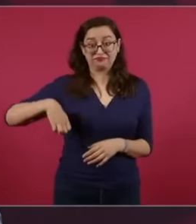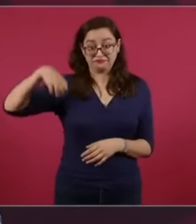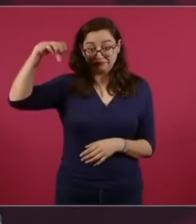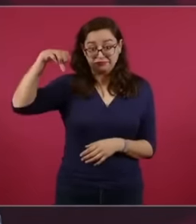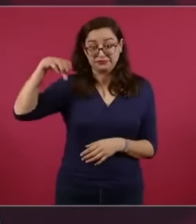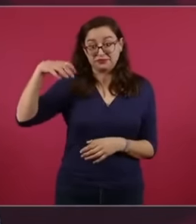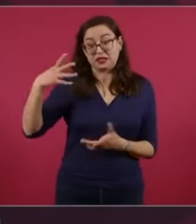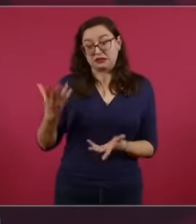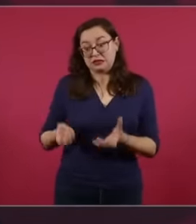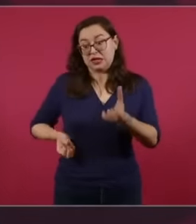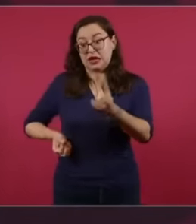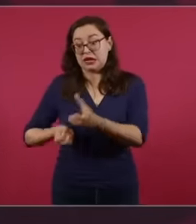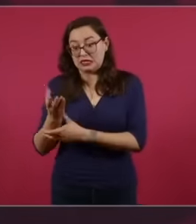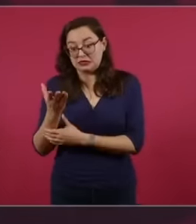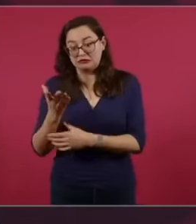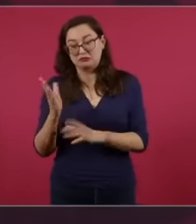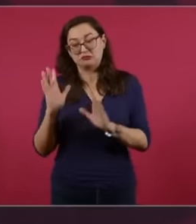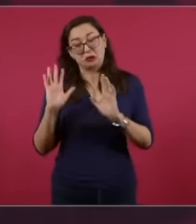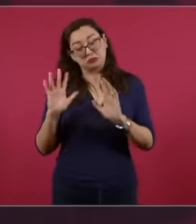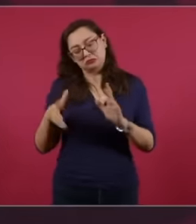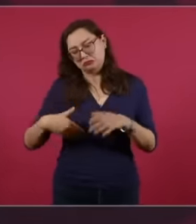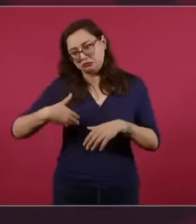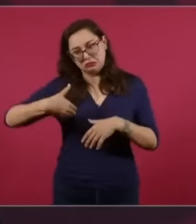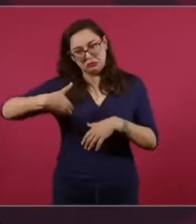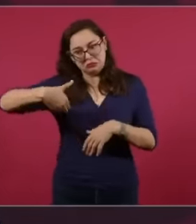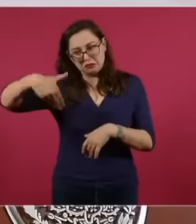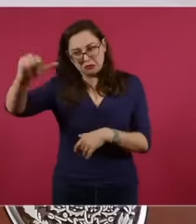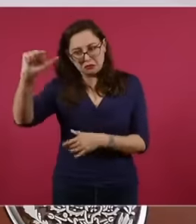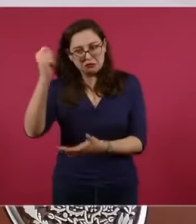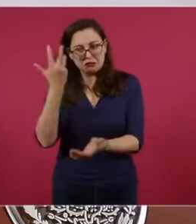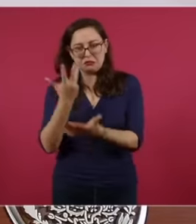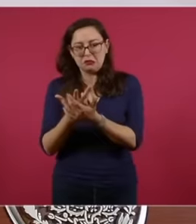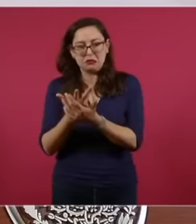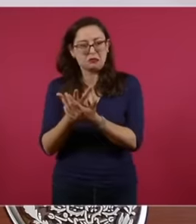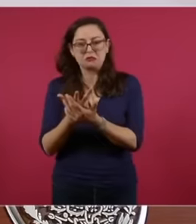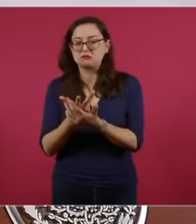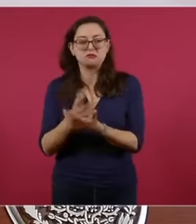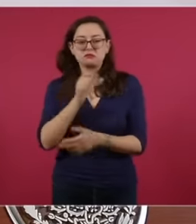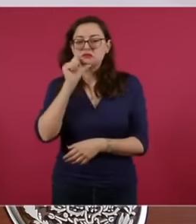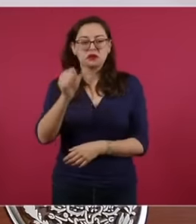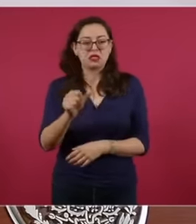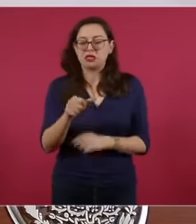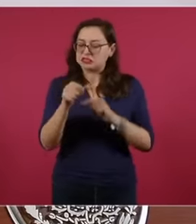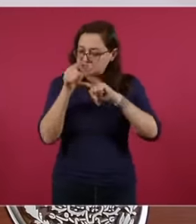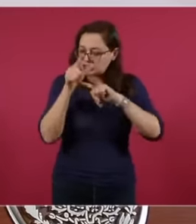rest, everything indicates that he was still